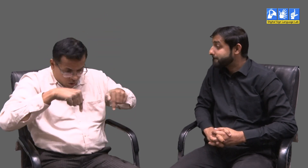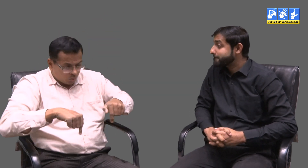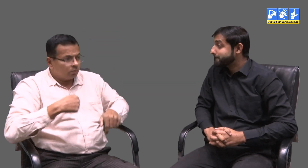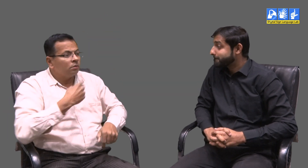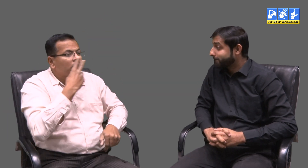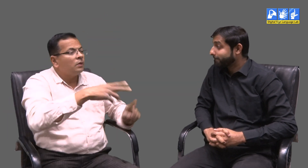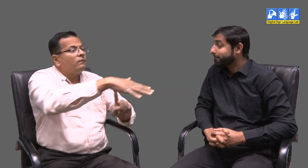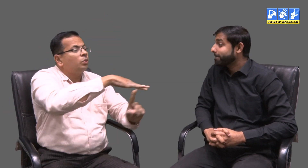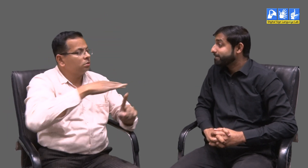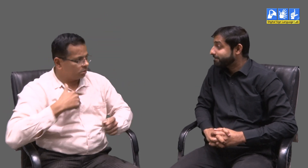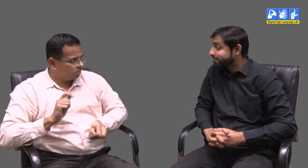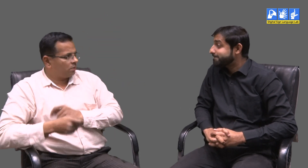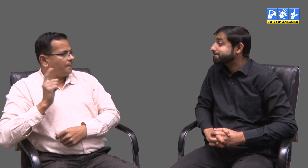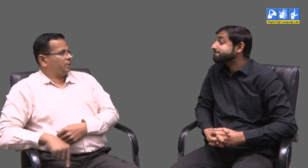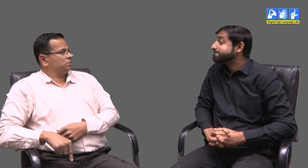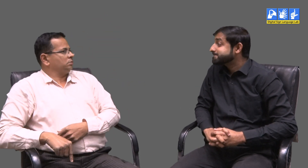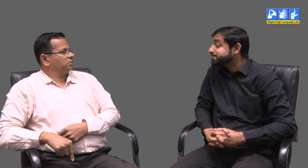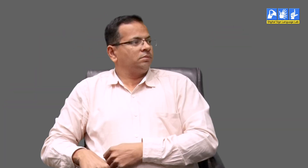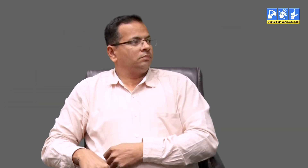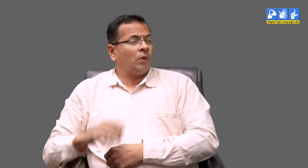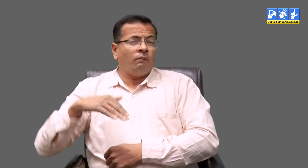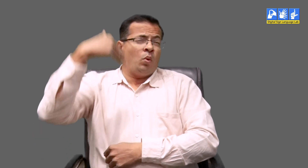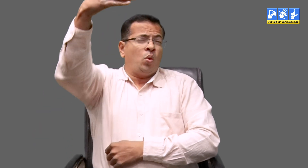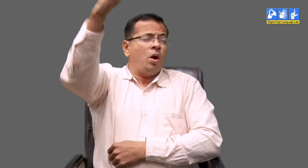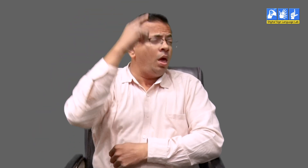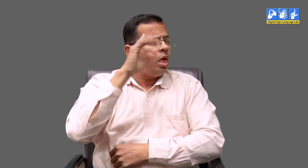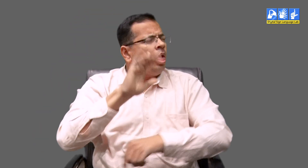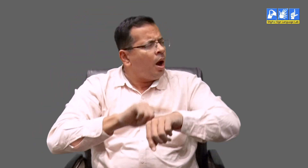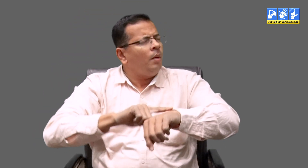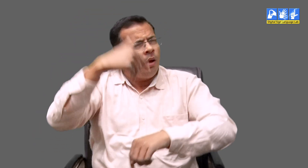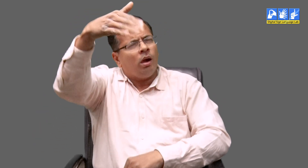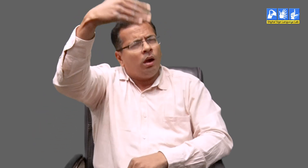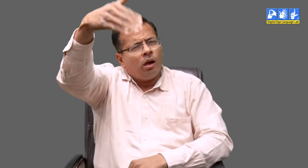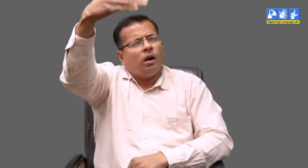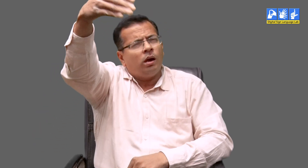short term goals related to the situation we are in now and make changes accordingly. If we keep planning for achievements in the future,